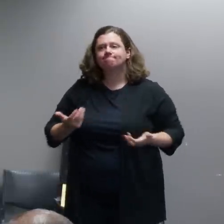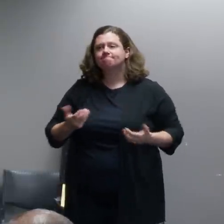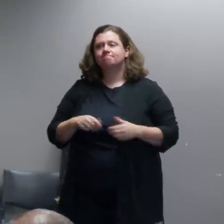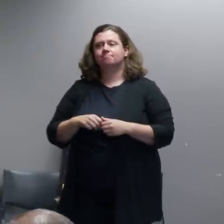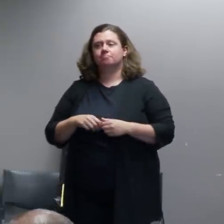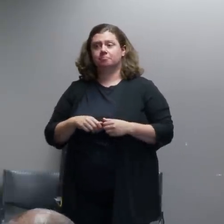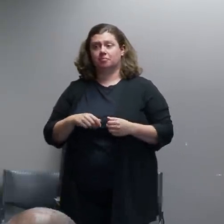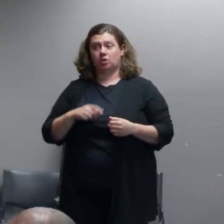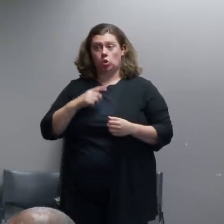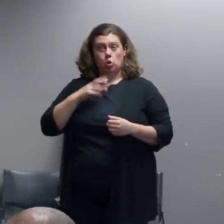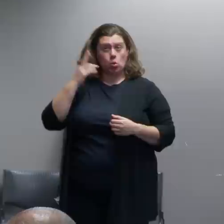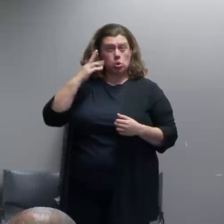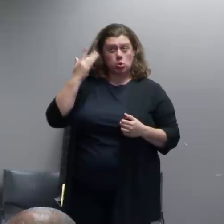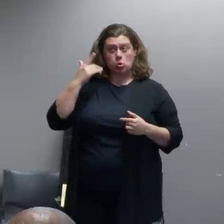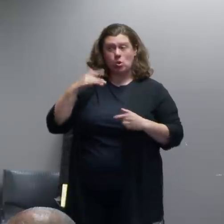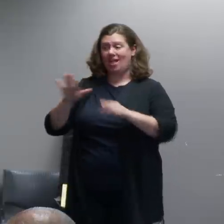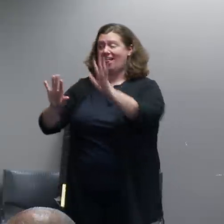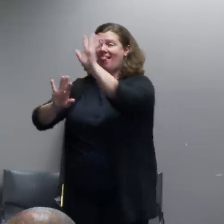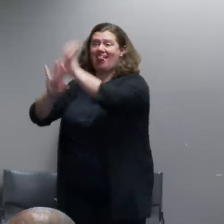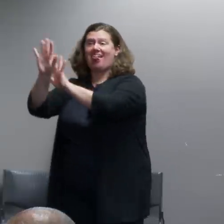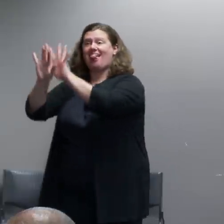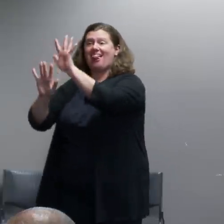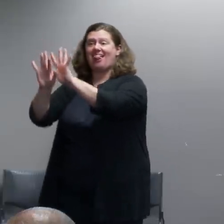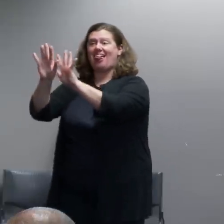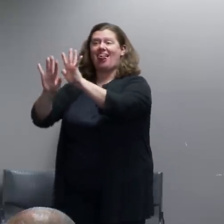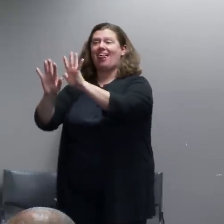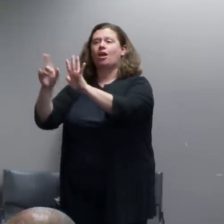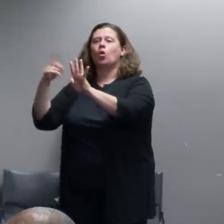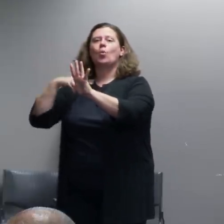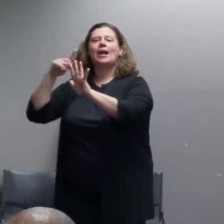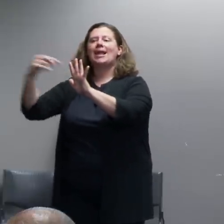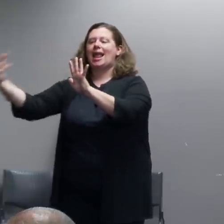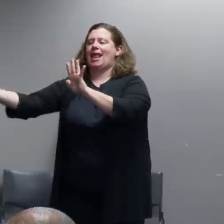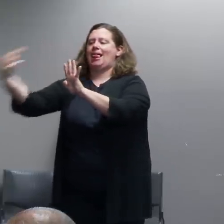in between police officers and the people launching things at them